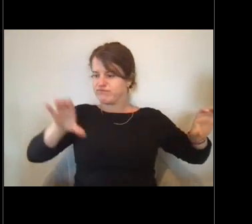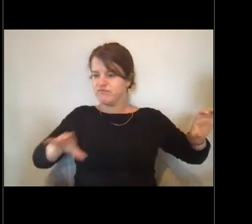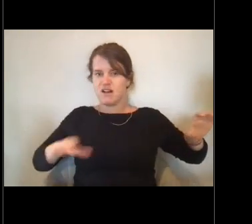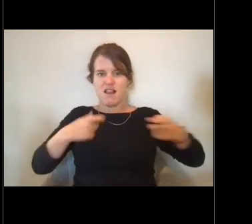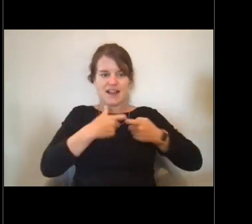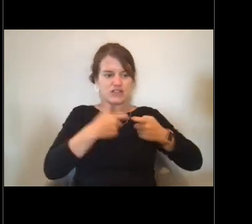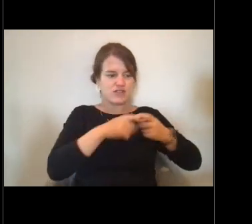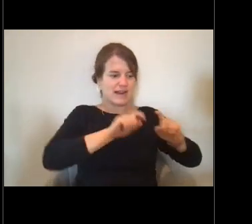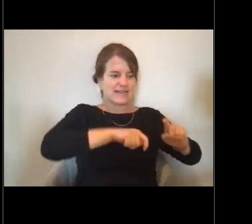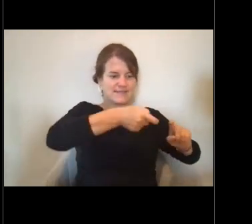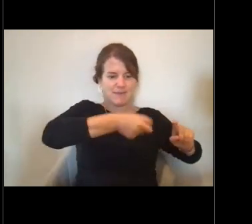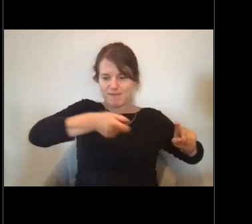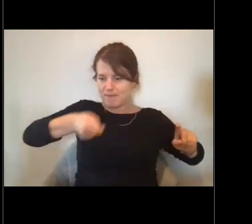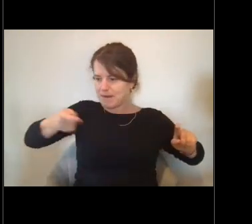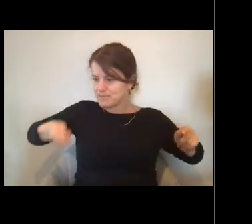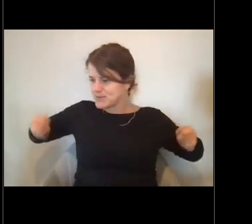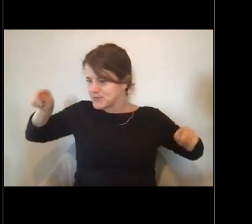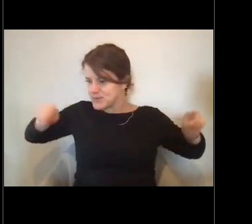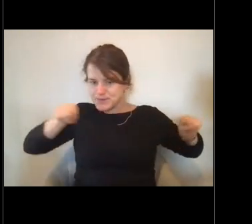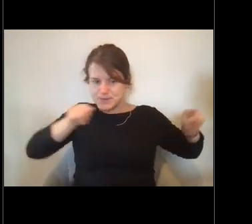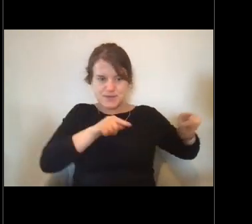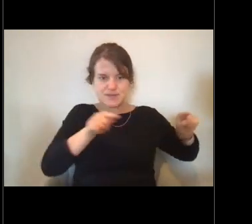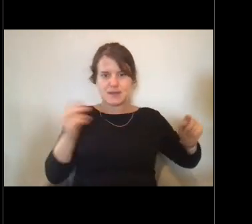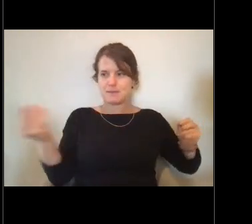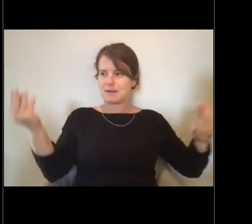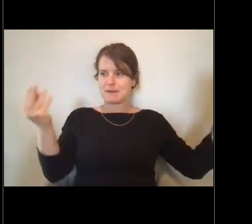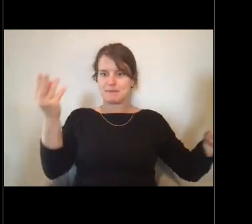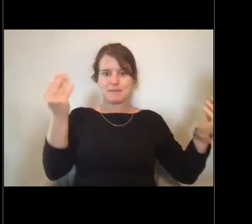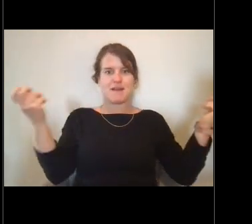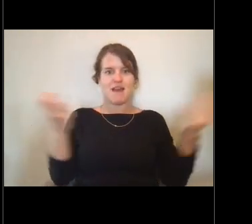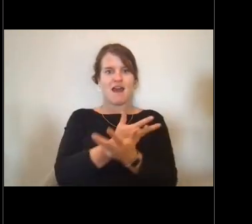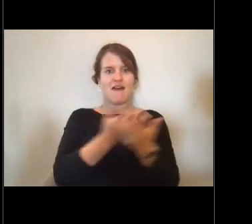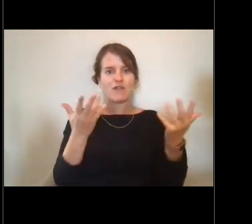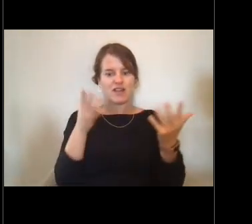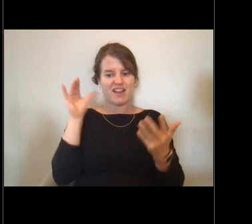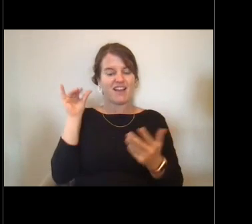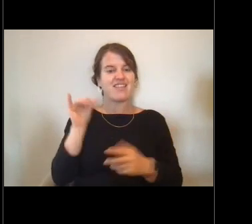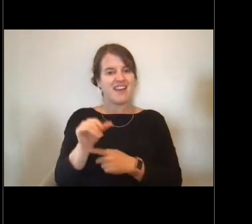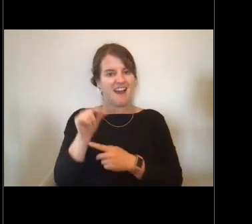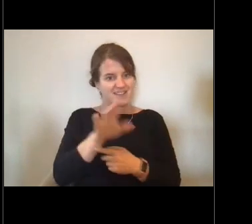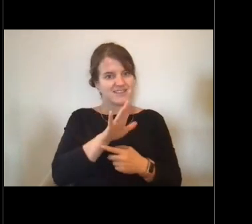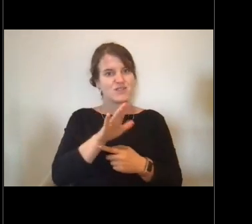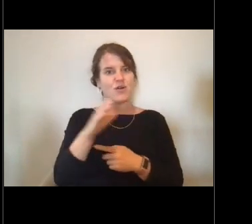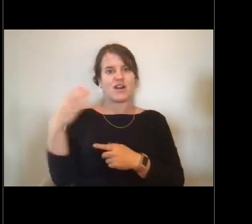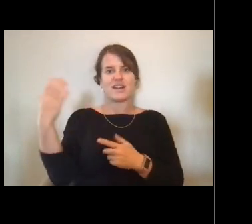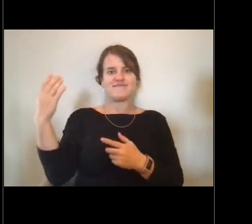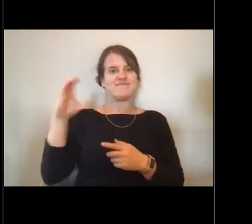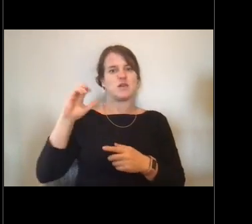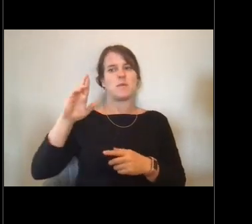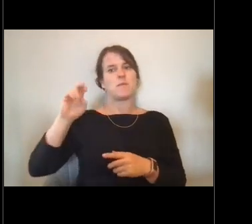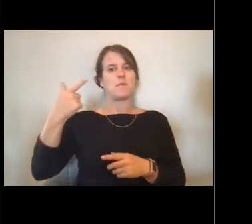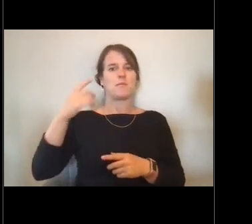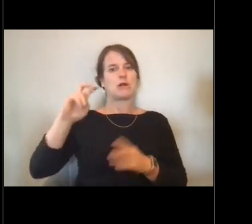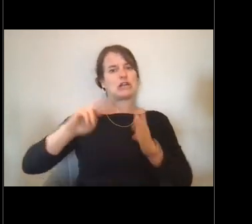It's kind of the command center of the ship. And it's usually up at the top so that you can look out all the windows